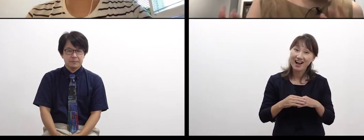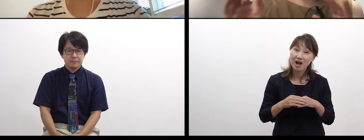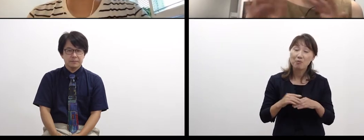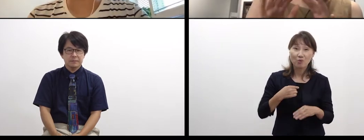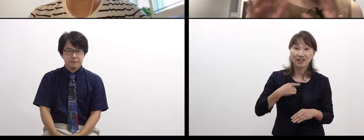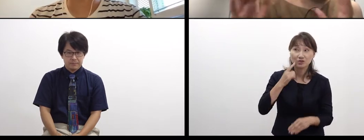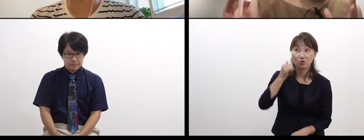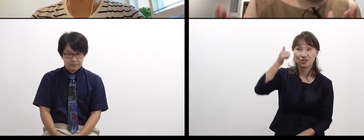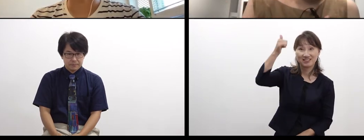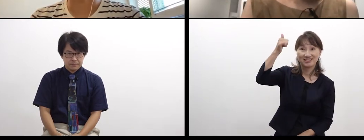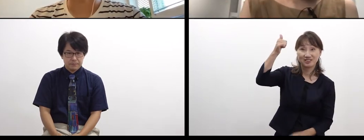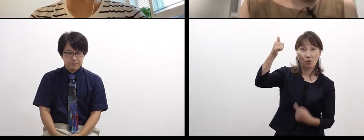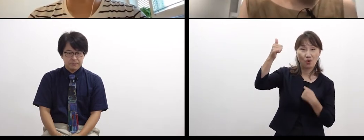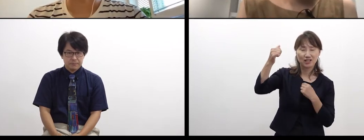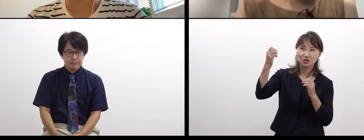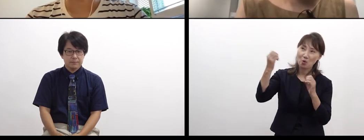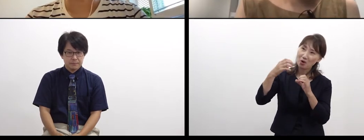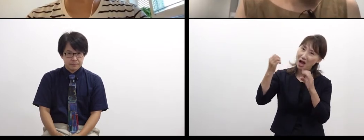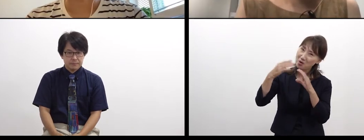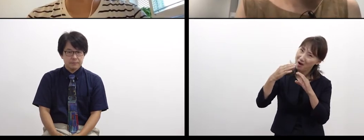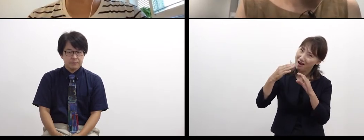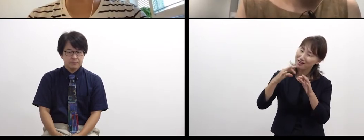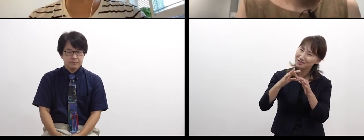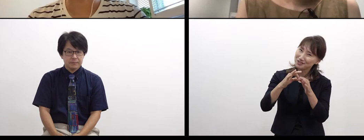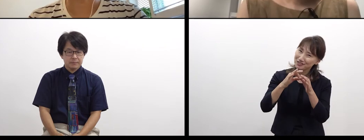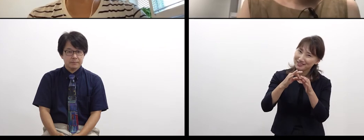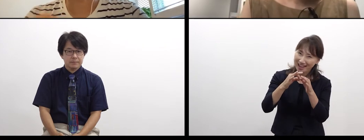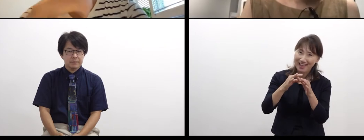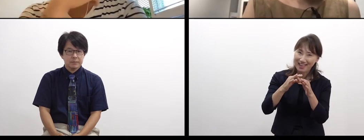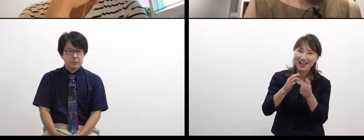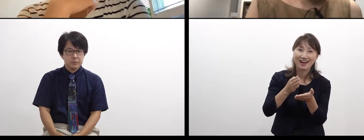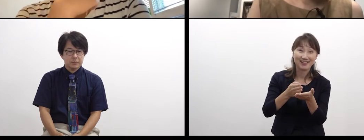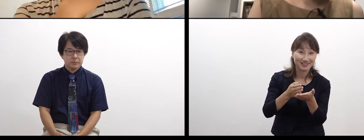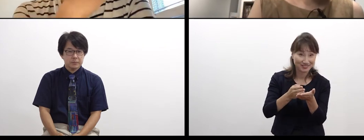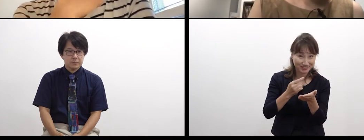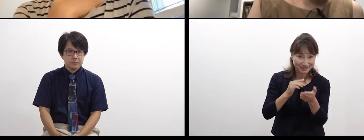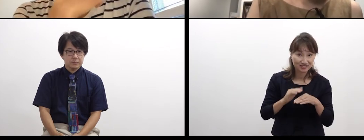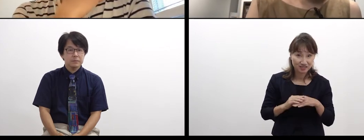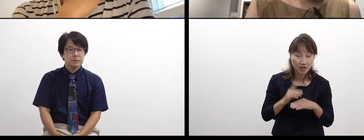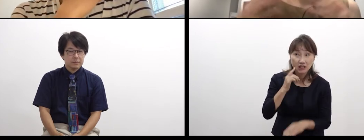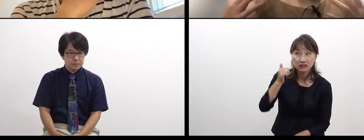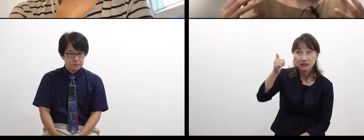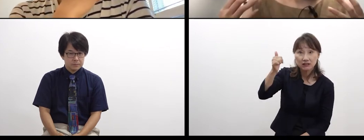My father is a person